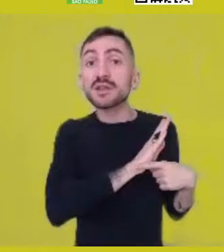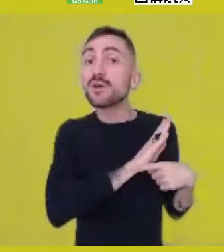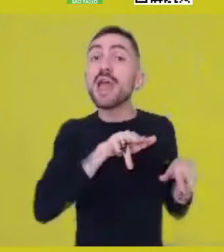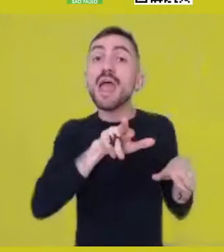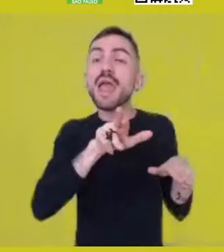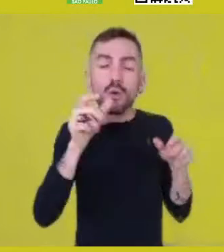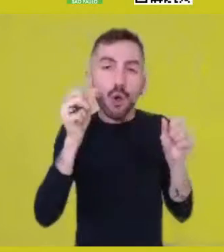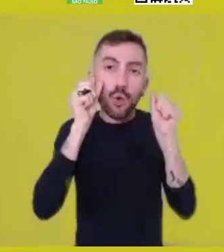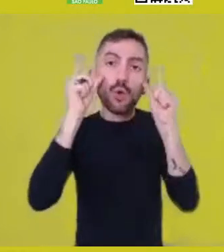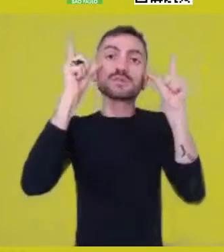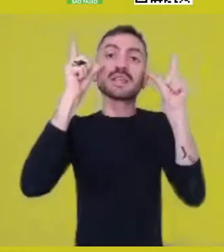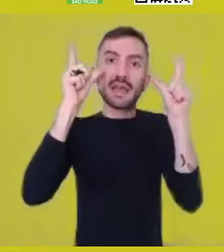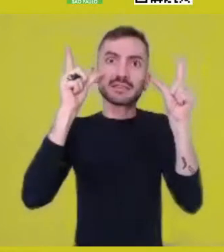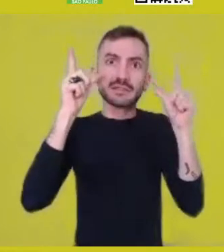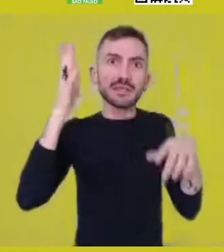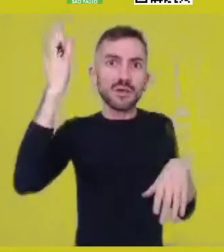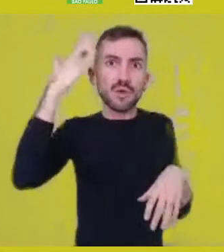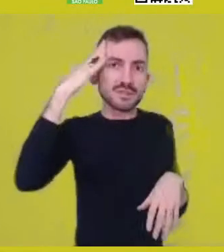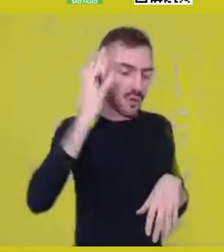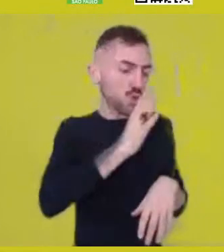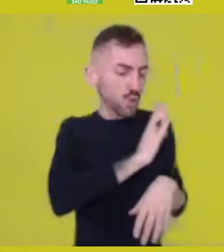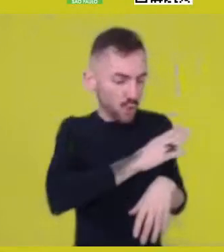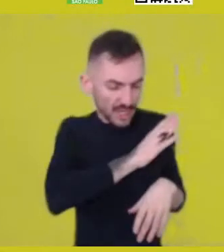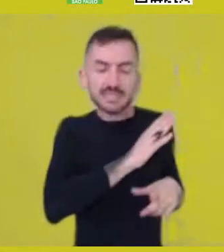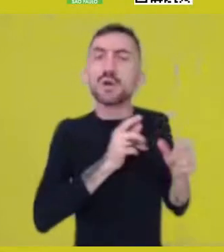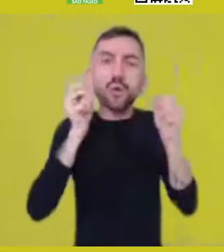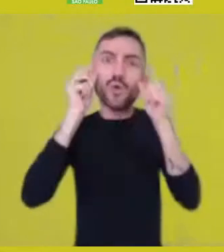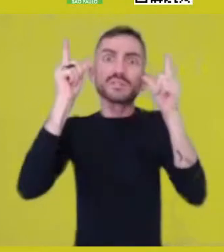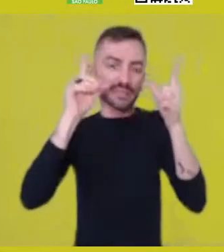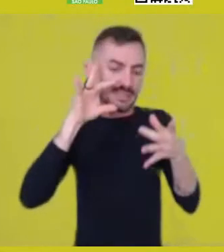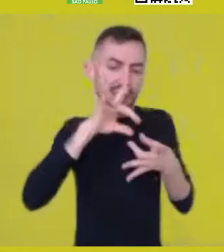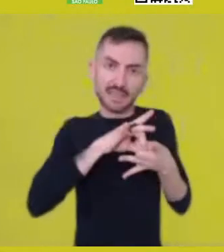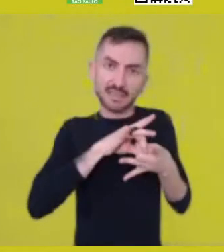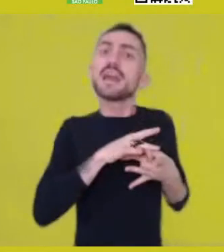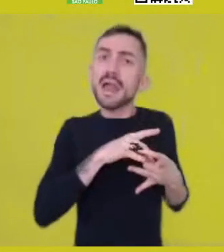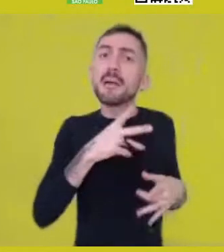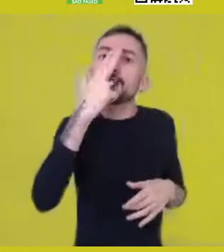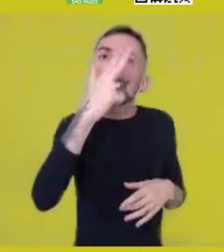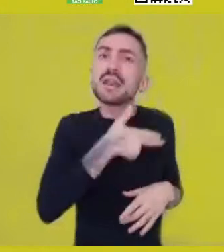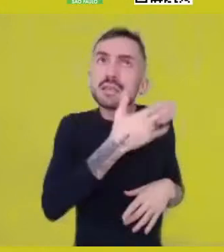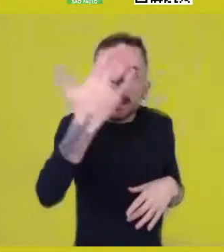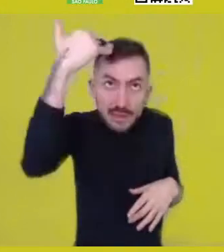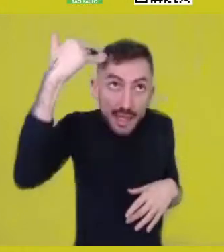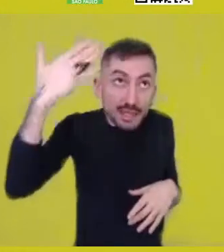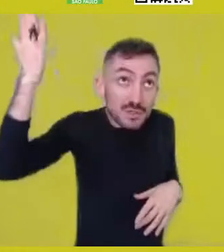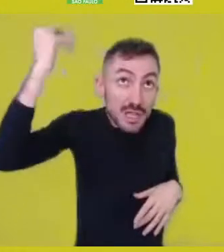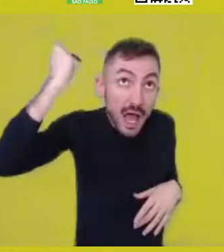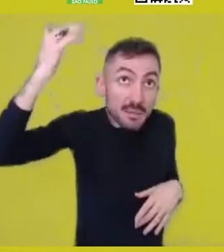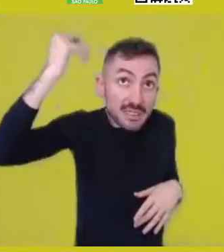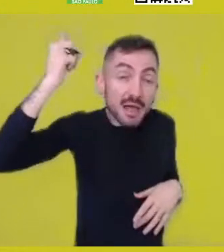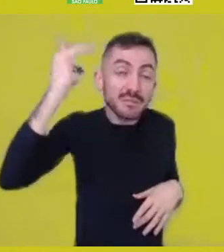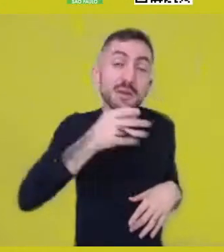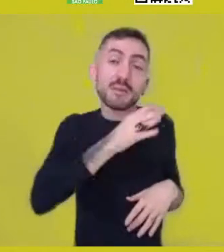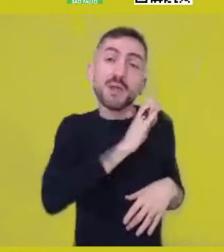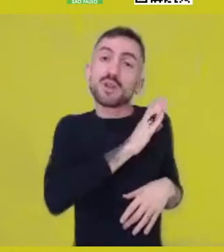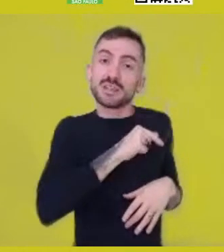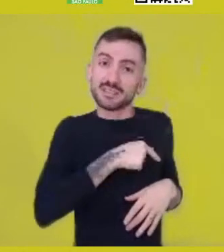the heart is consciousness, it’s the dwelling place of consciousness. The heart if the dwelling place of those elements.